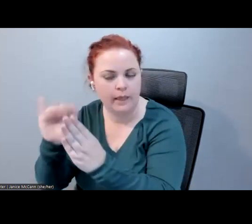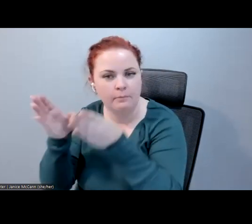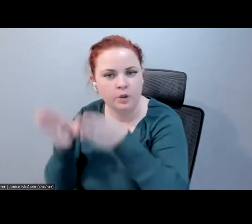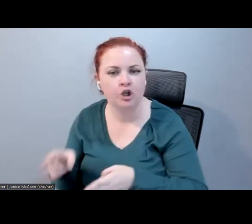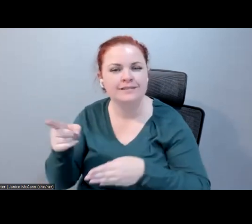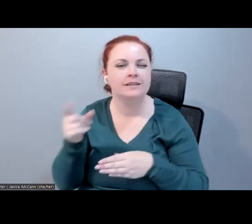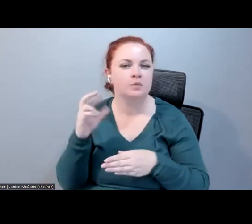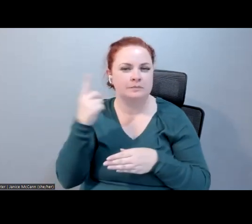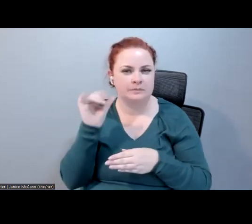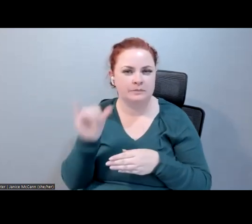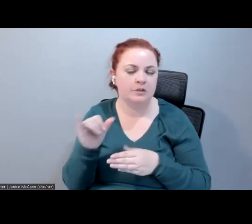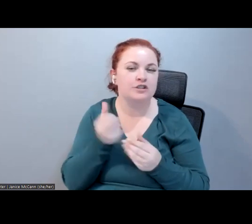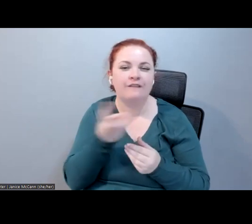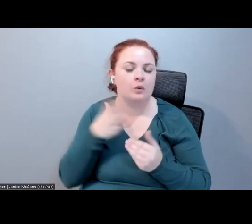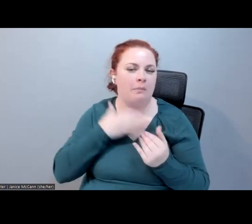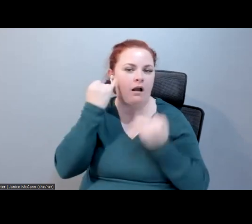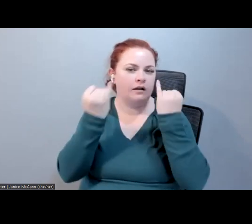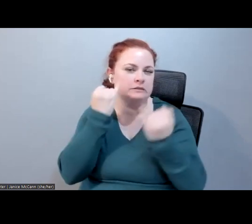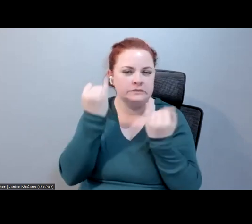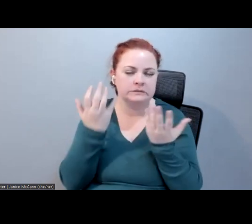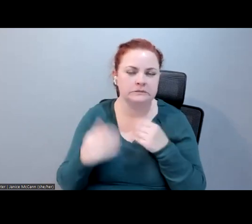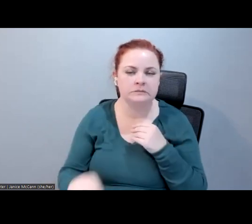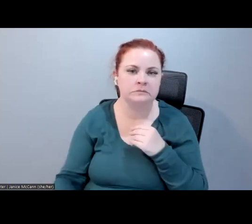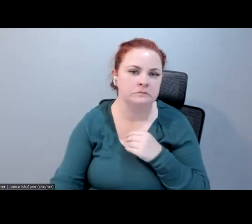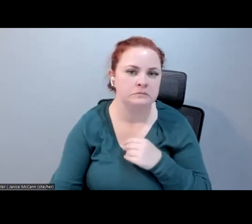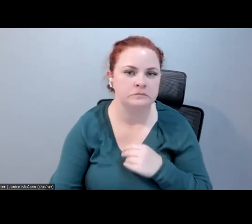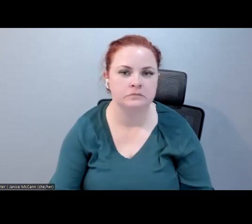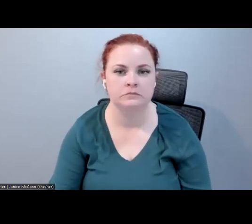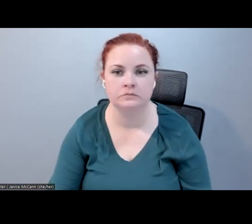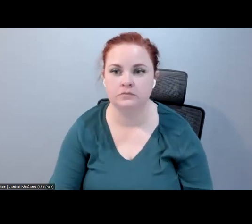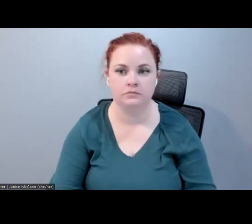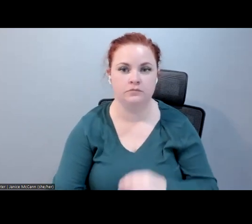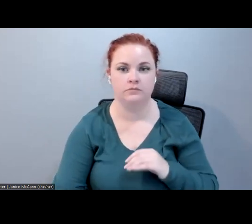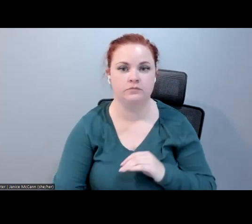ideas I was thinking. >> Dylan: Gotcha. Yeah, I